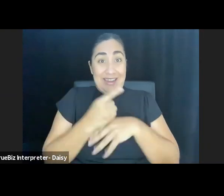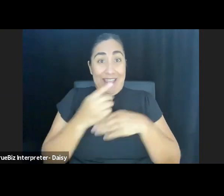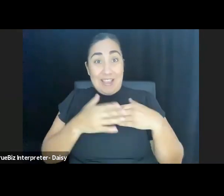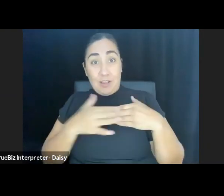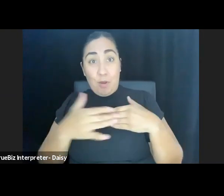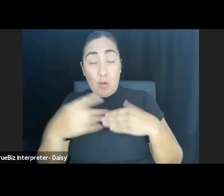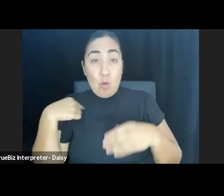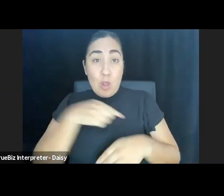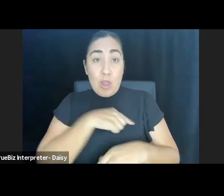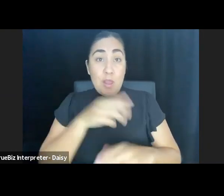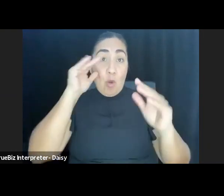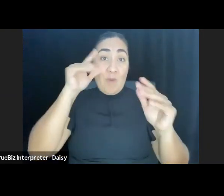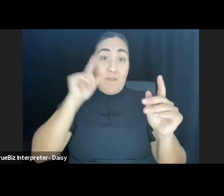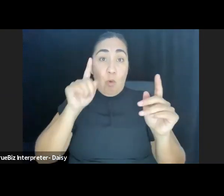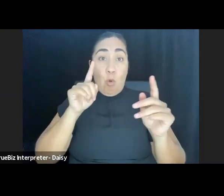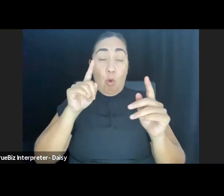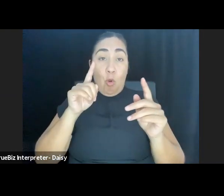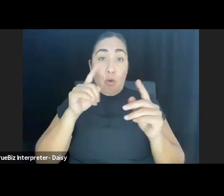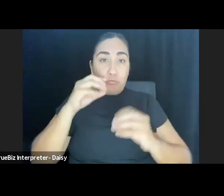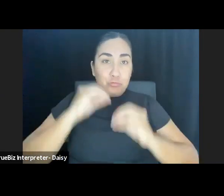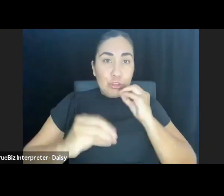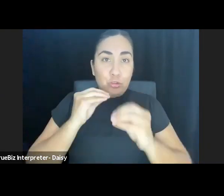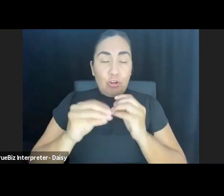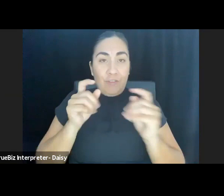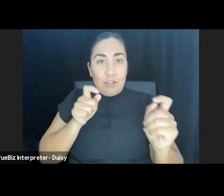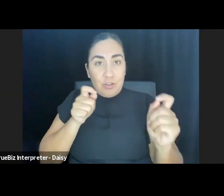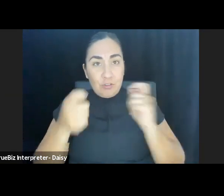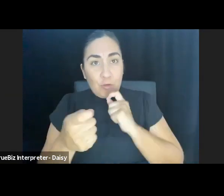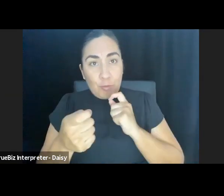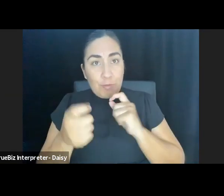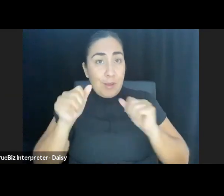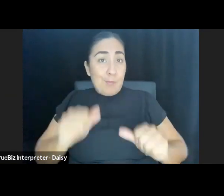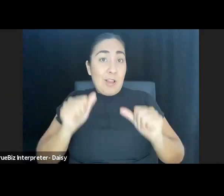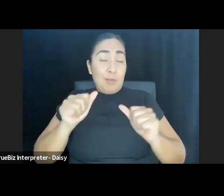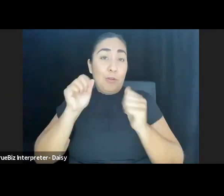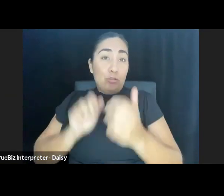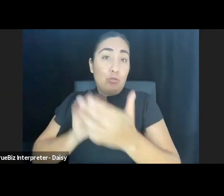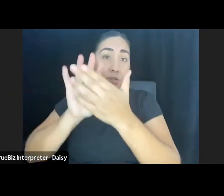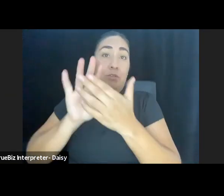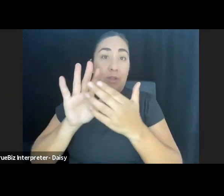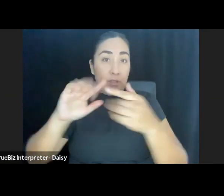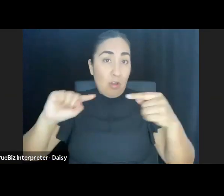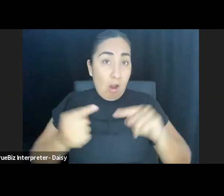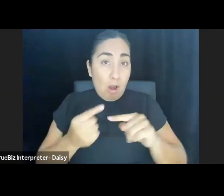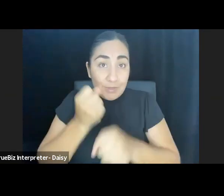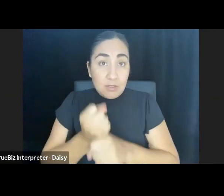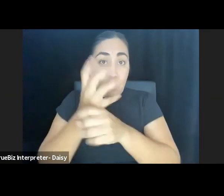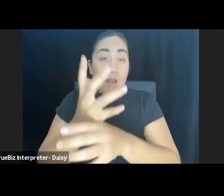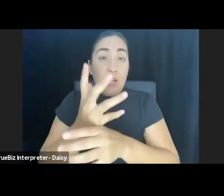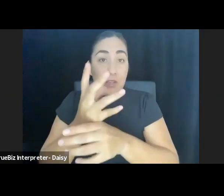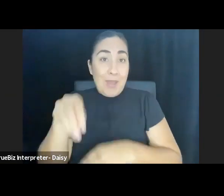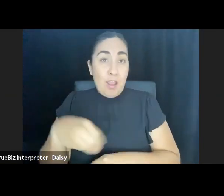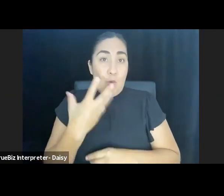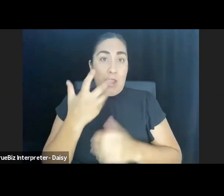and transformative justice processes can move forward to address the harm caused by white supremacy in our field.